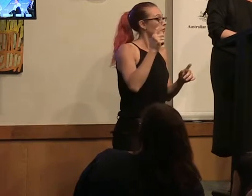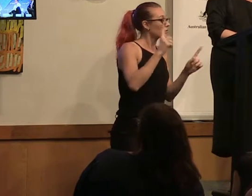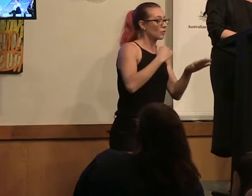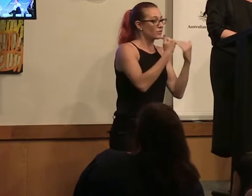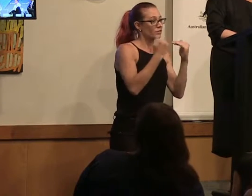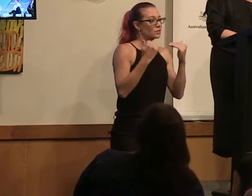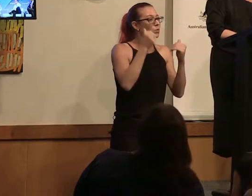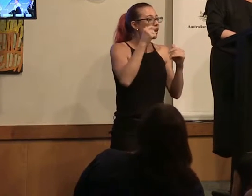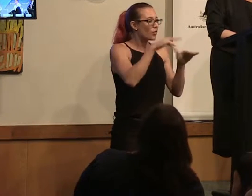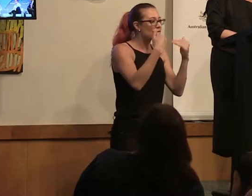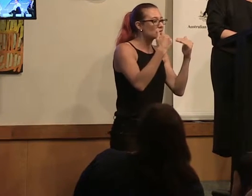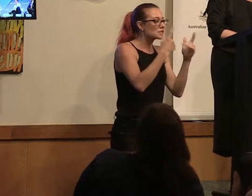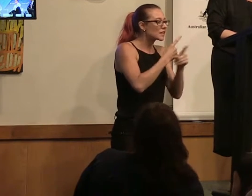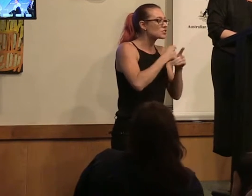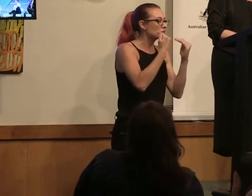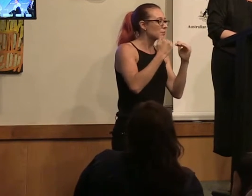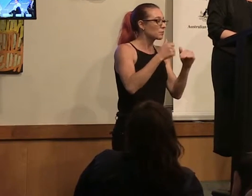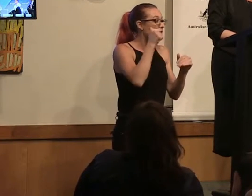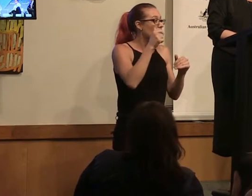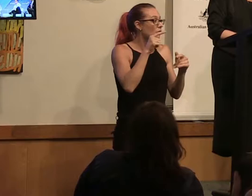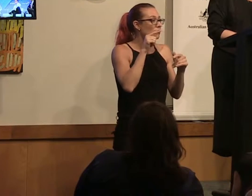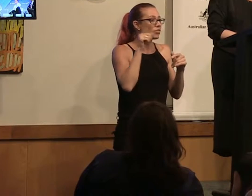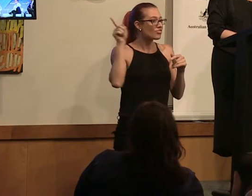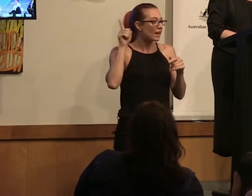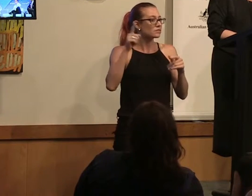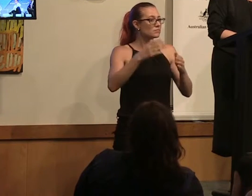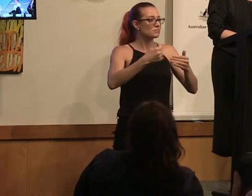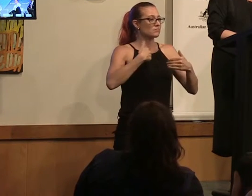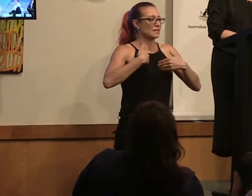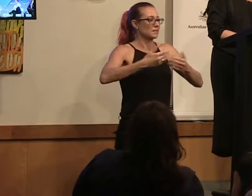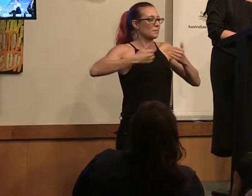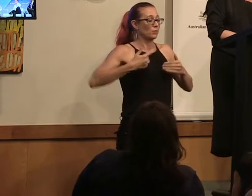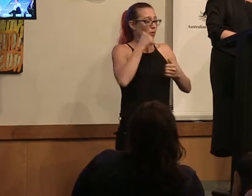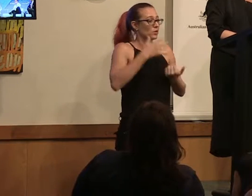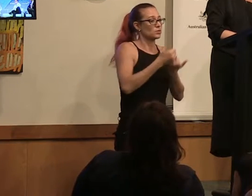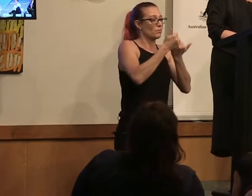discussions are and we know how that messaging sets us all back. We won't support or enable that kind of sexism